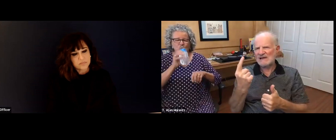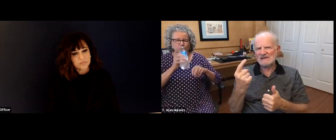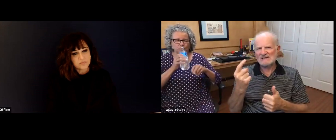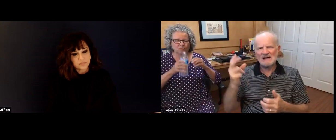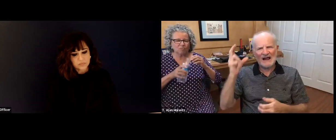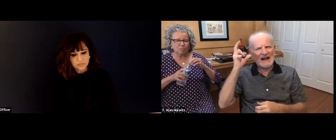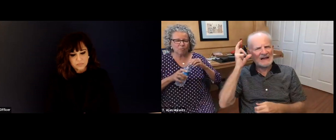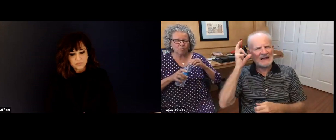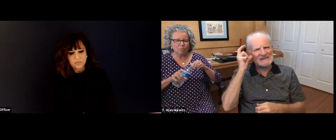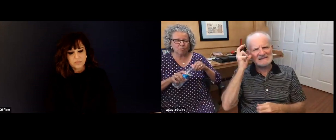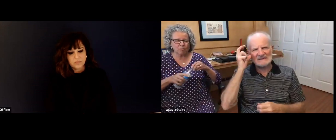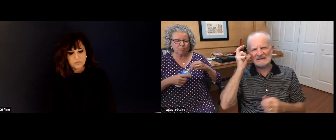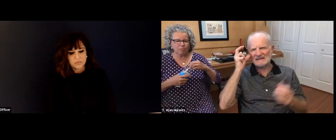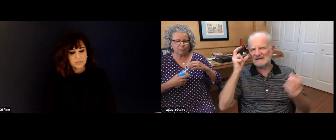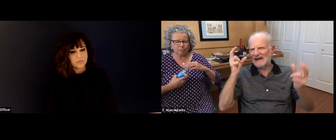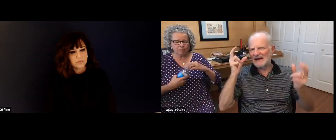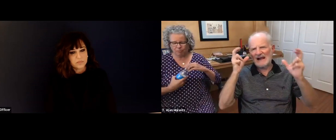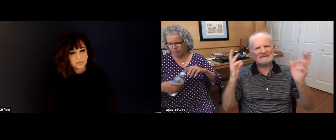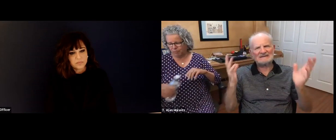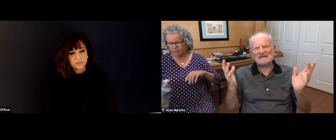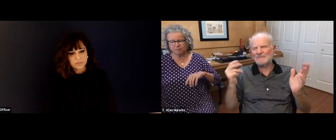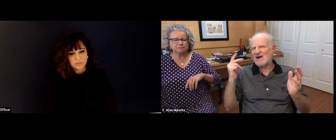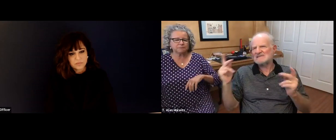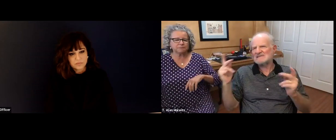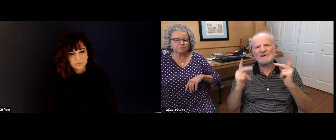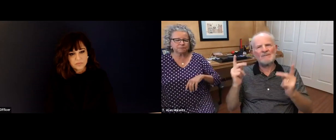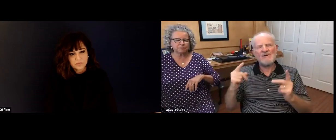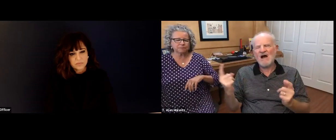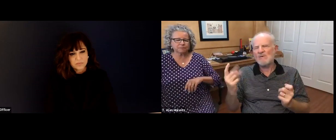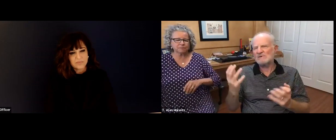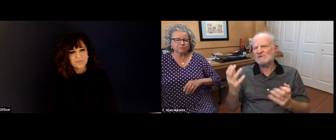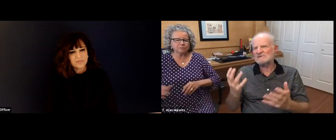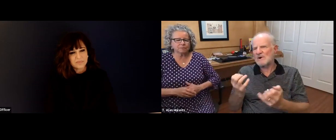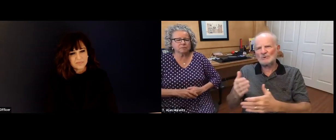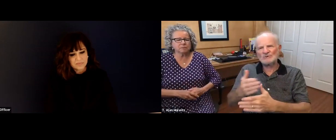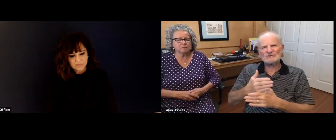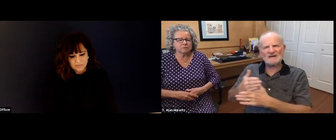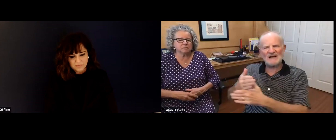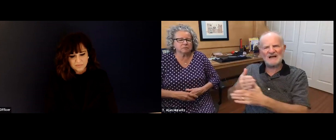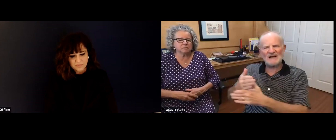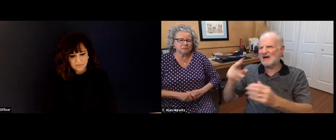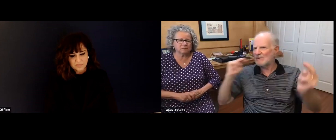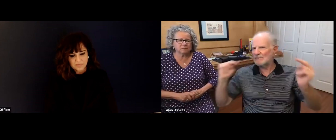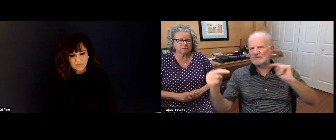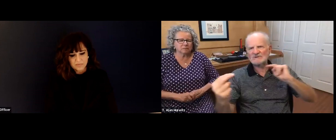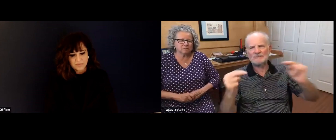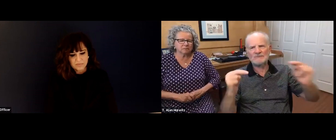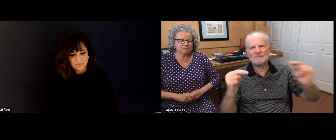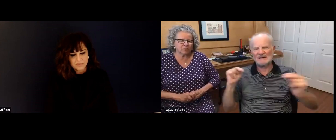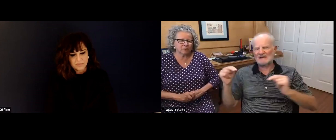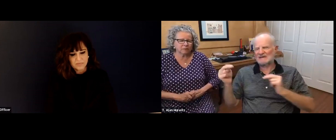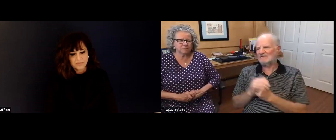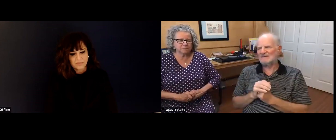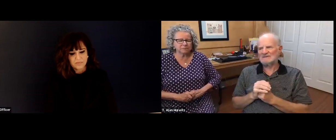to share one. Alright, the number one thing I will say is